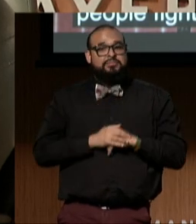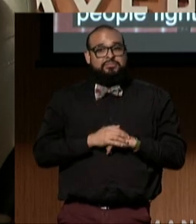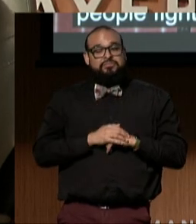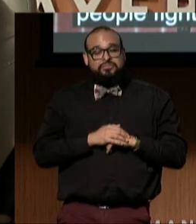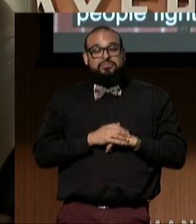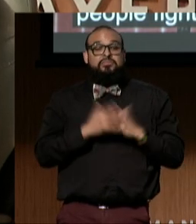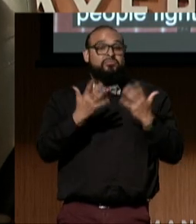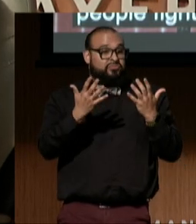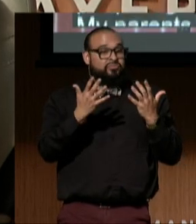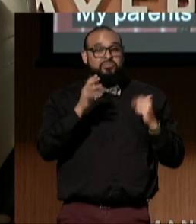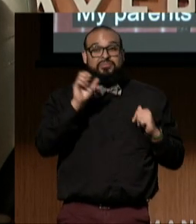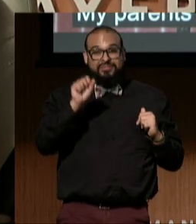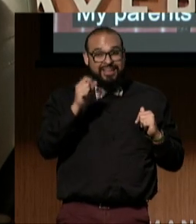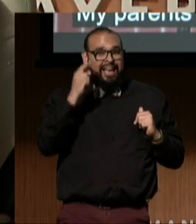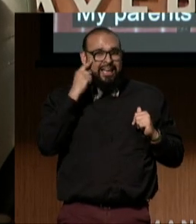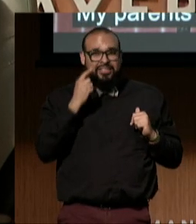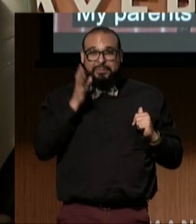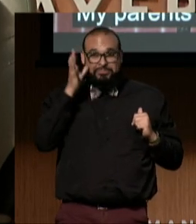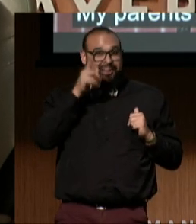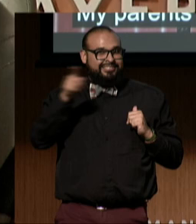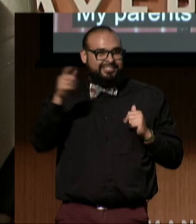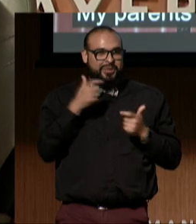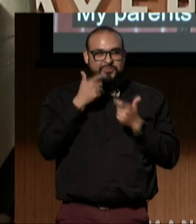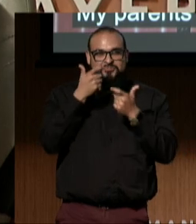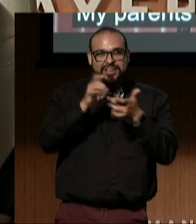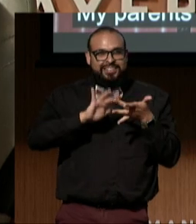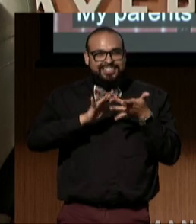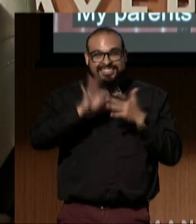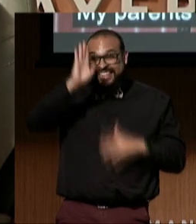I think they're watching virtually. Hello, Mom and Dad.